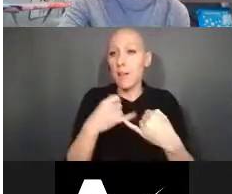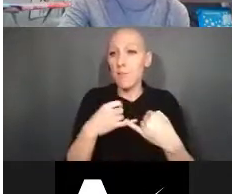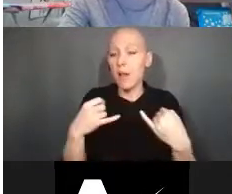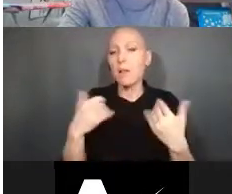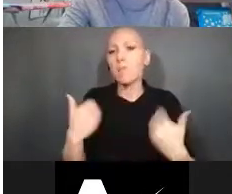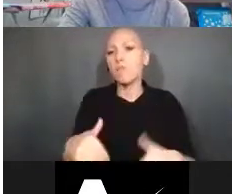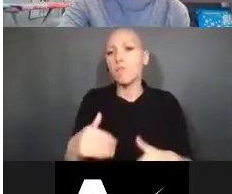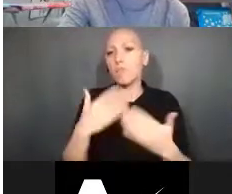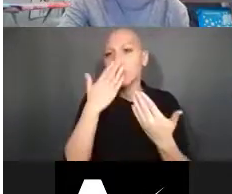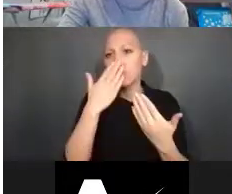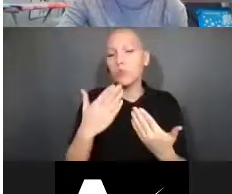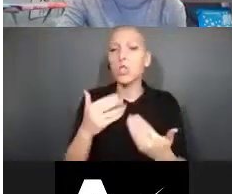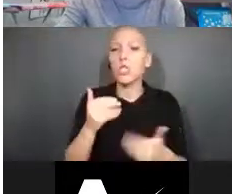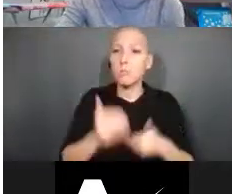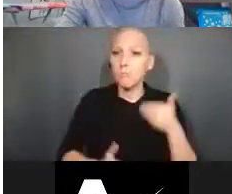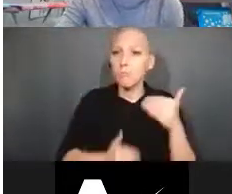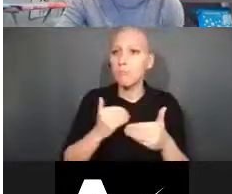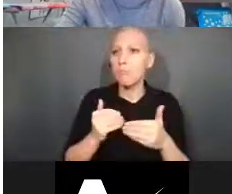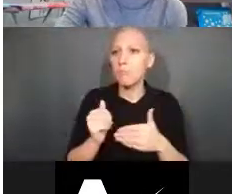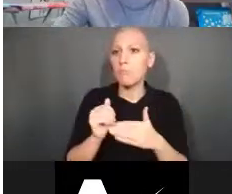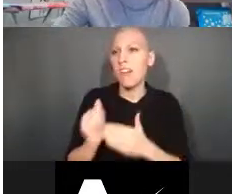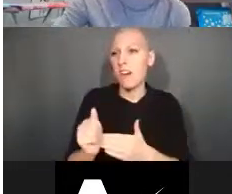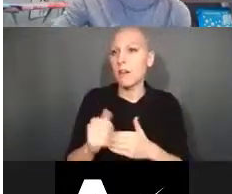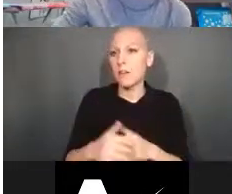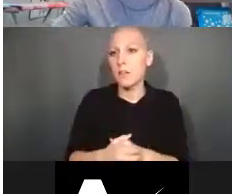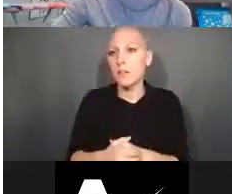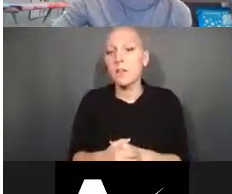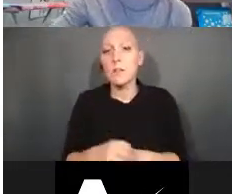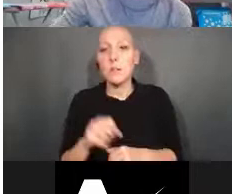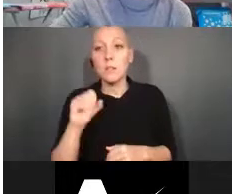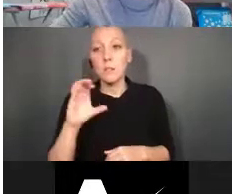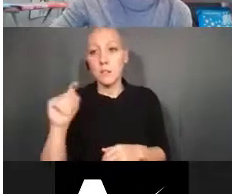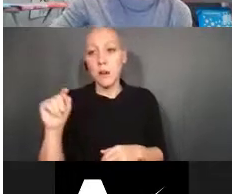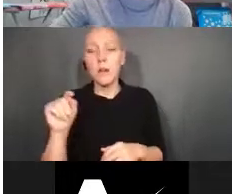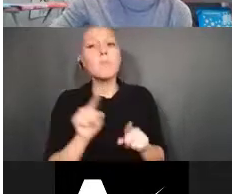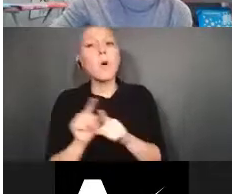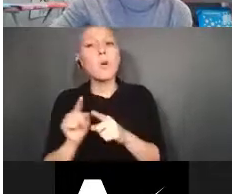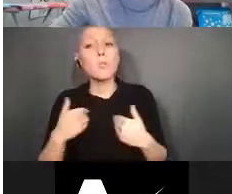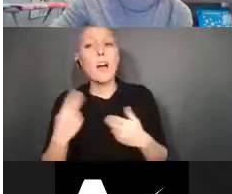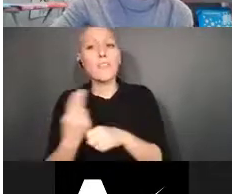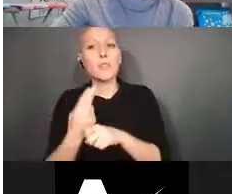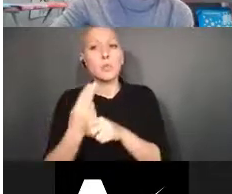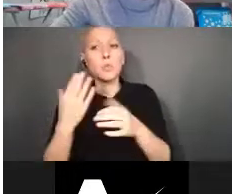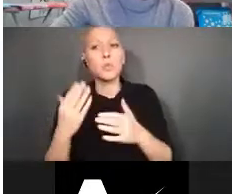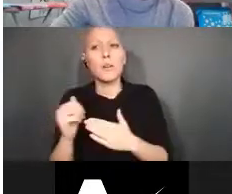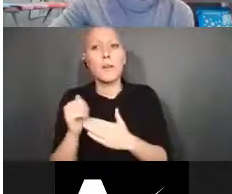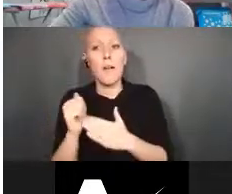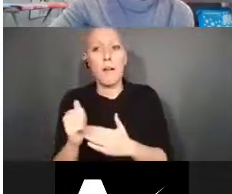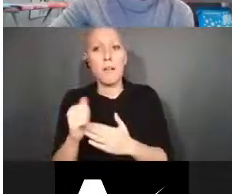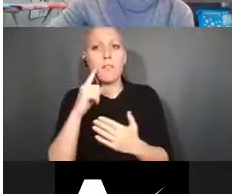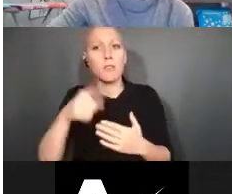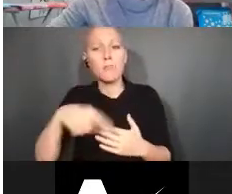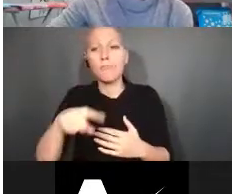Scott Cooper: There's also a user guide for those who are unfamiliar with the iEdison system.